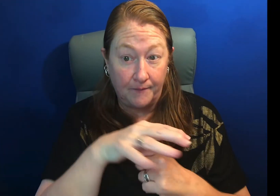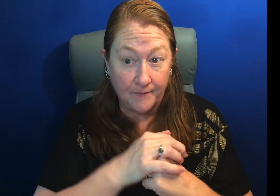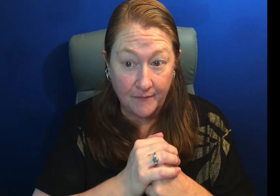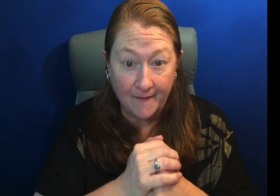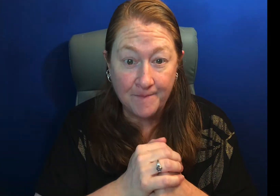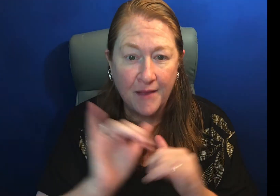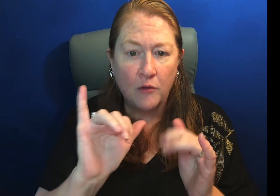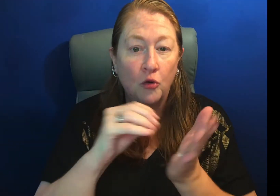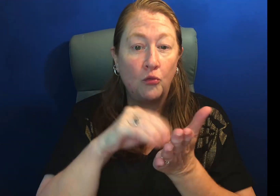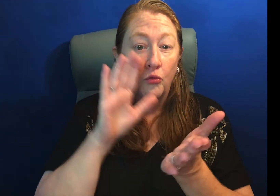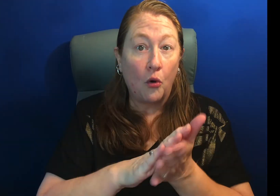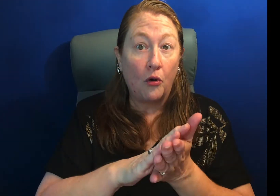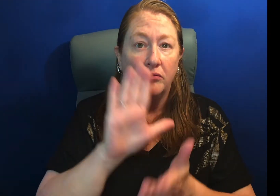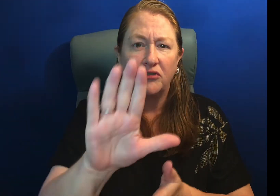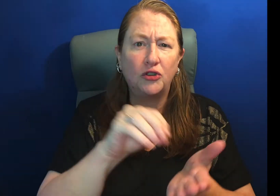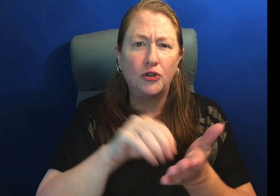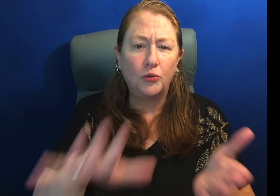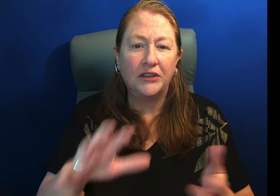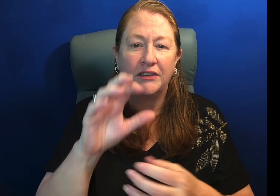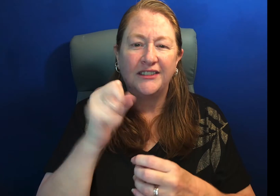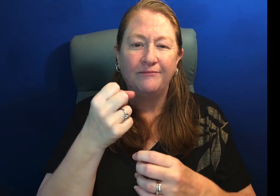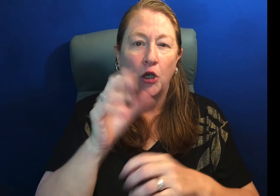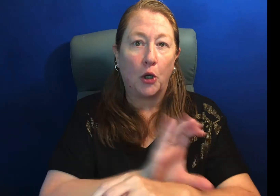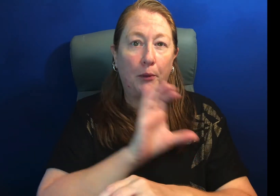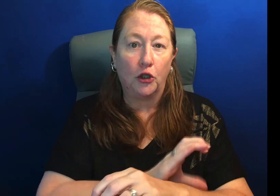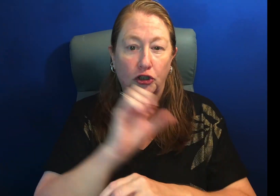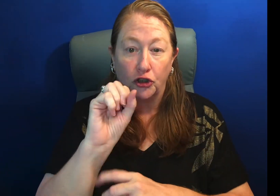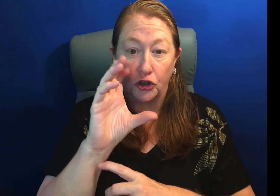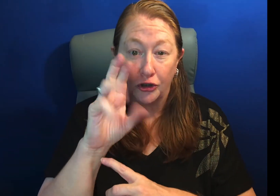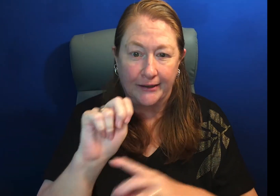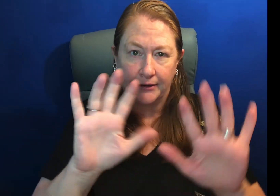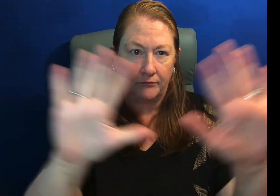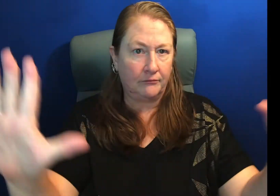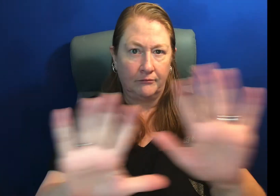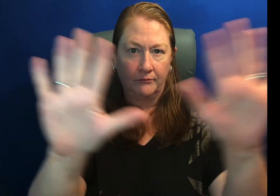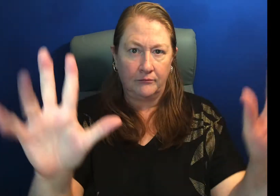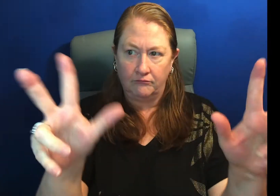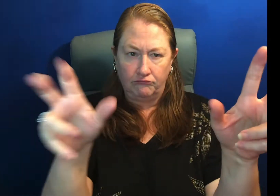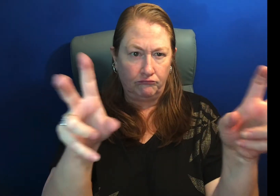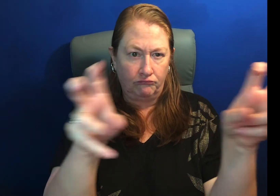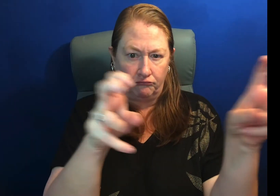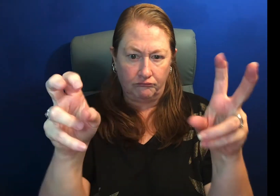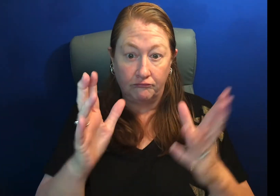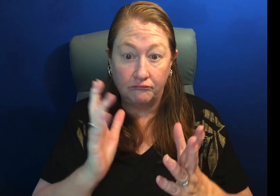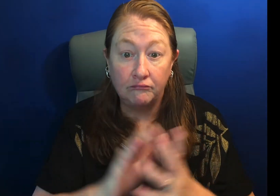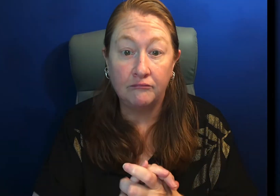It also records the students’ computer screens.